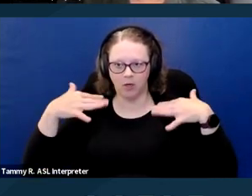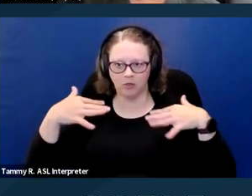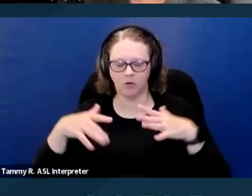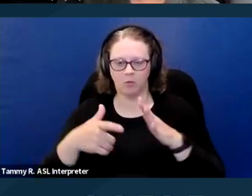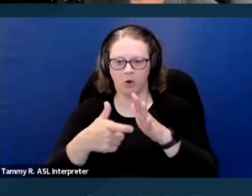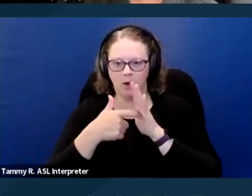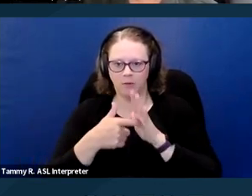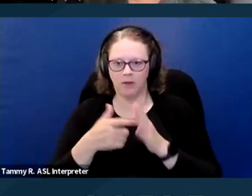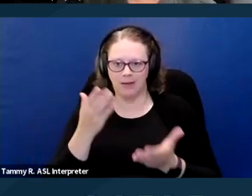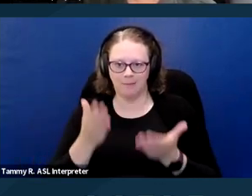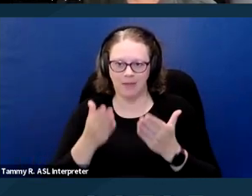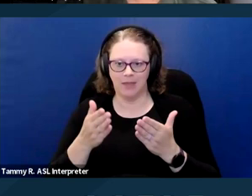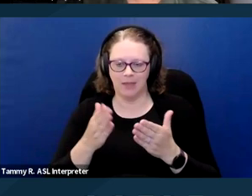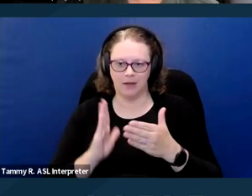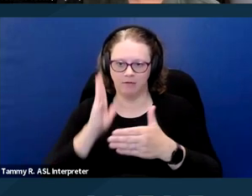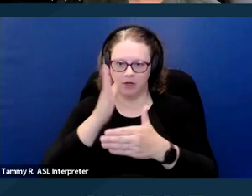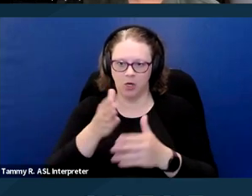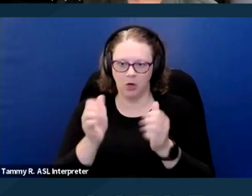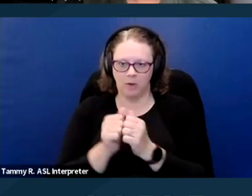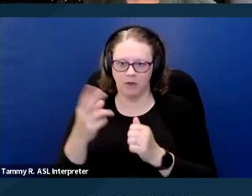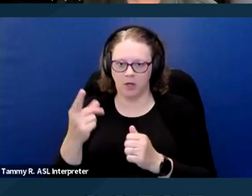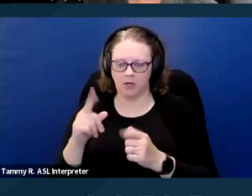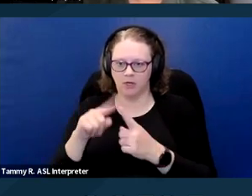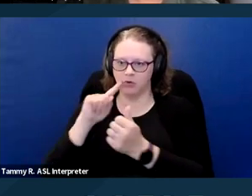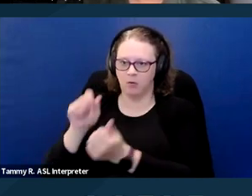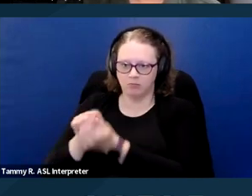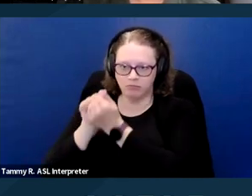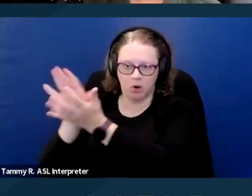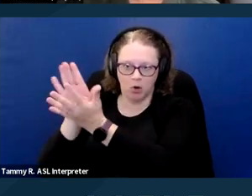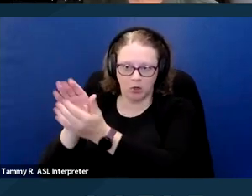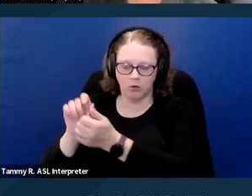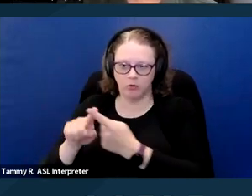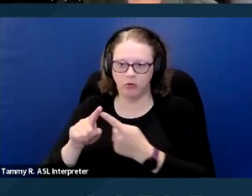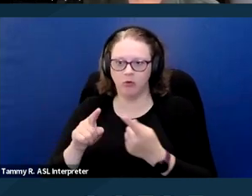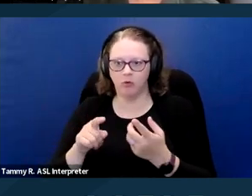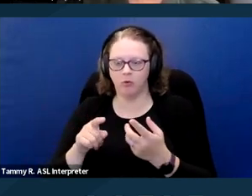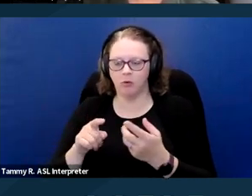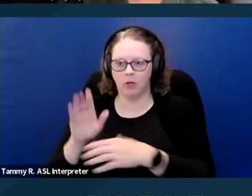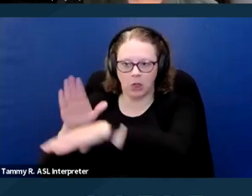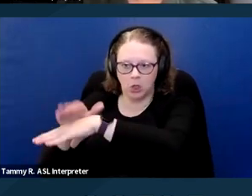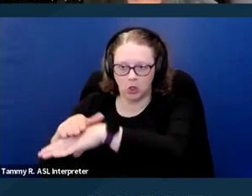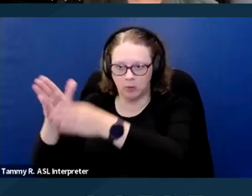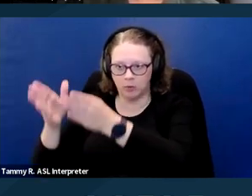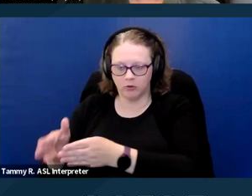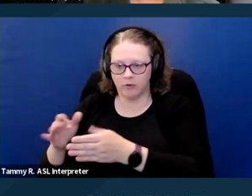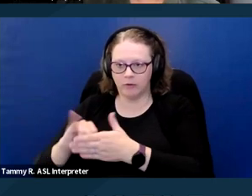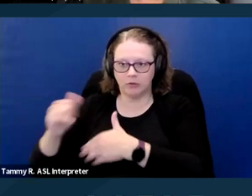with a dog who needs to bark to alert somebody to danger or that there's somebody at the door.